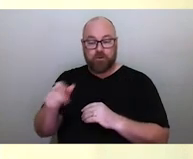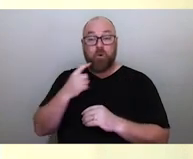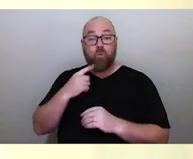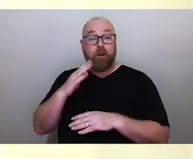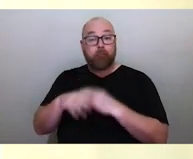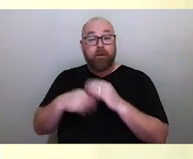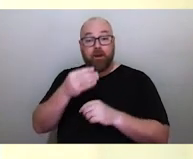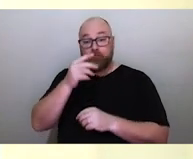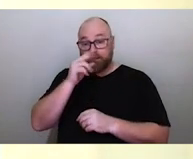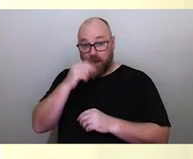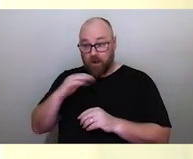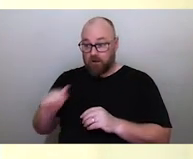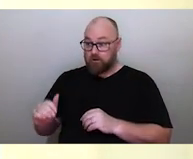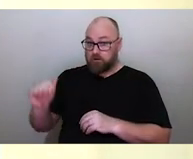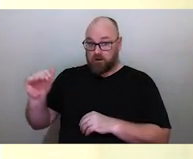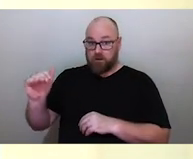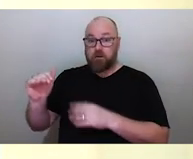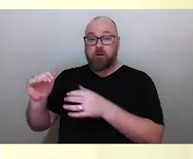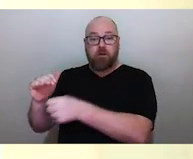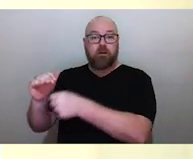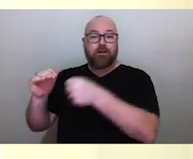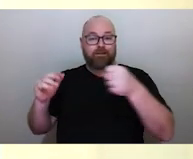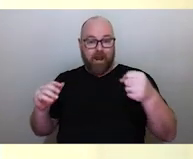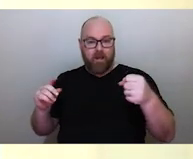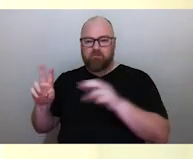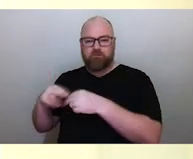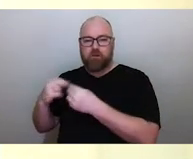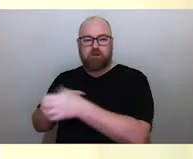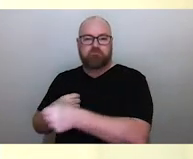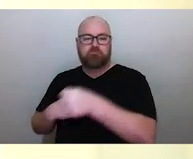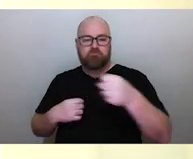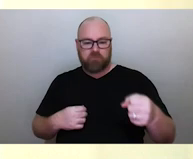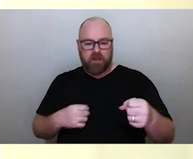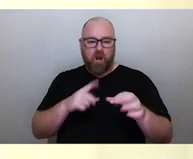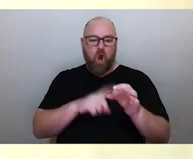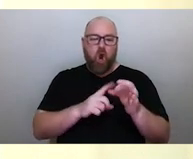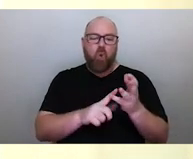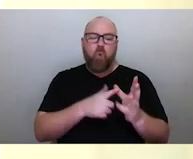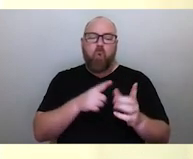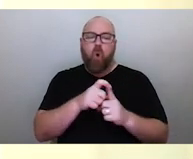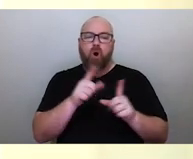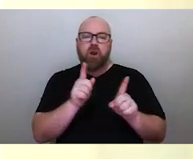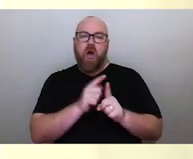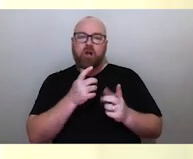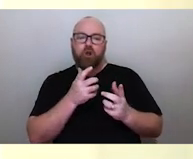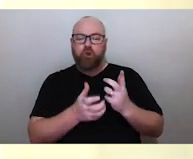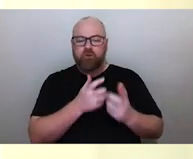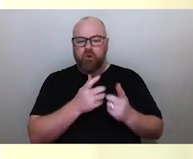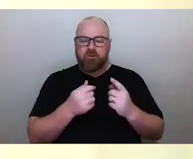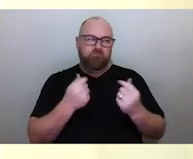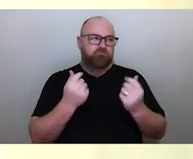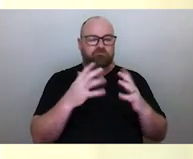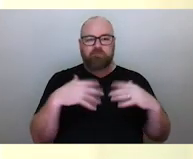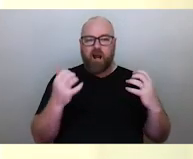they're taken from their family and placed in the Quad. The Quad is sort of like a University, Parliament House in the Torres Strait.